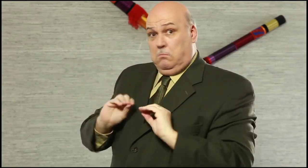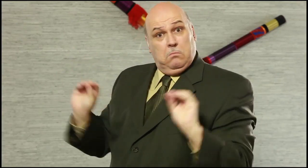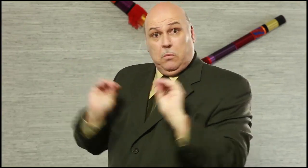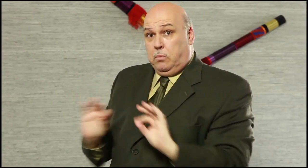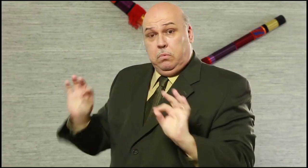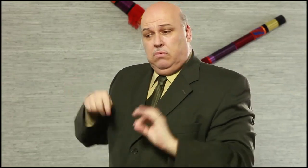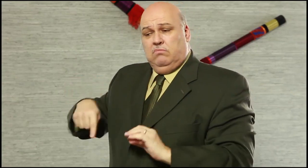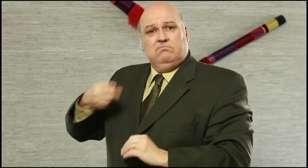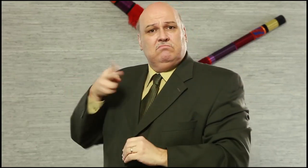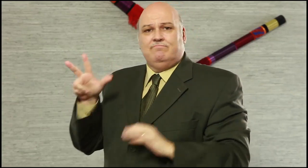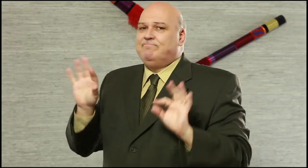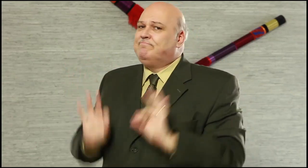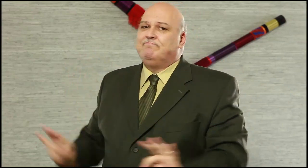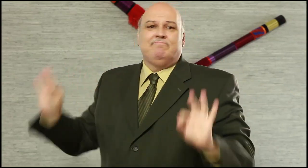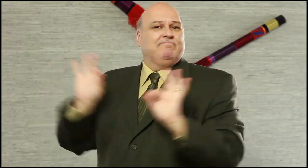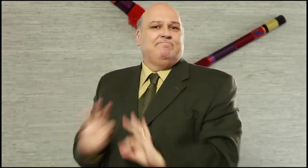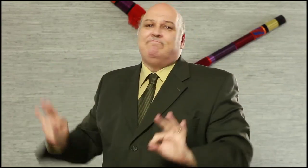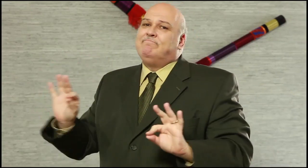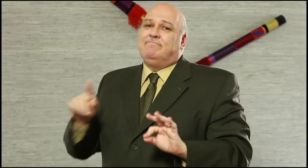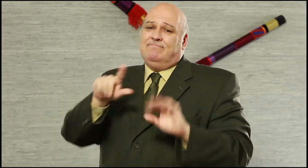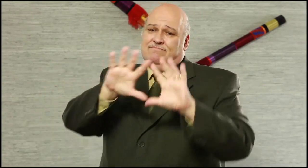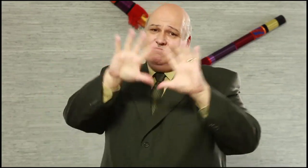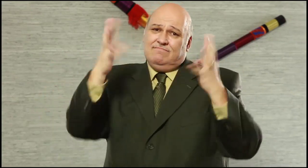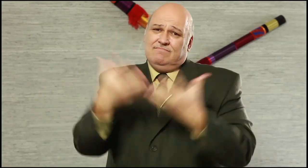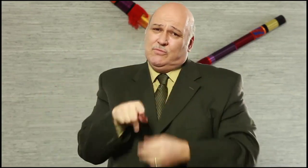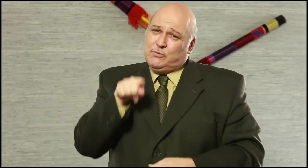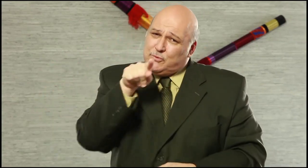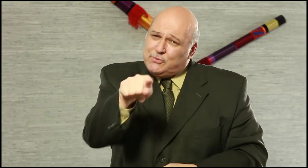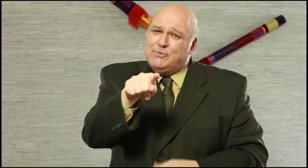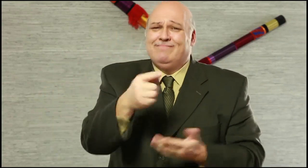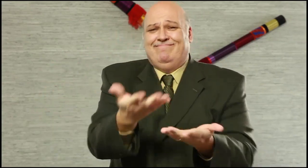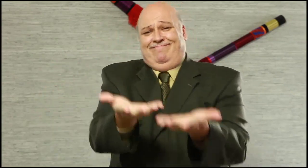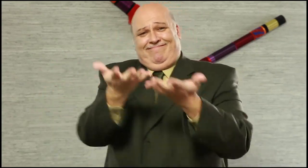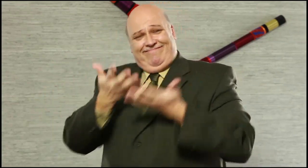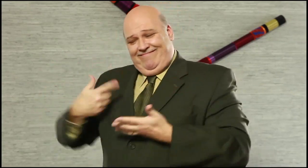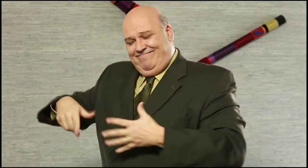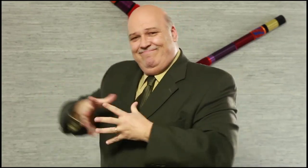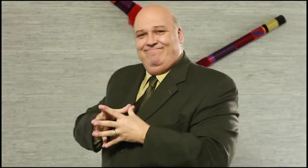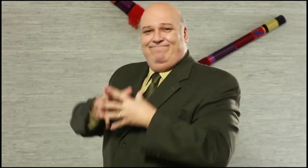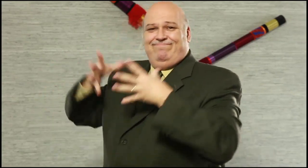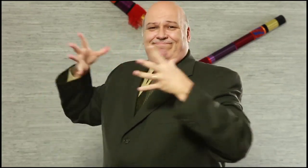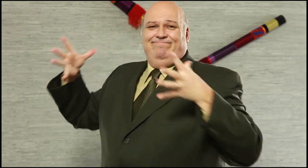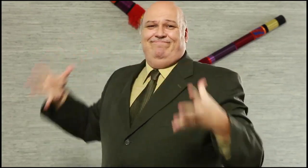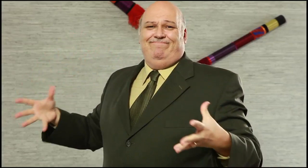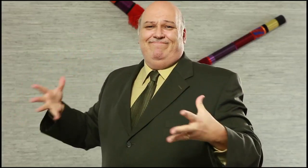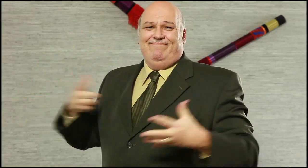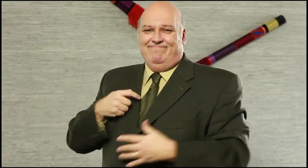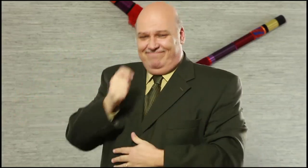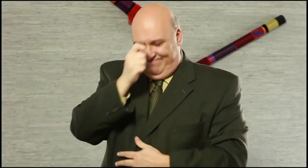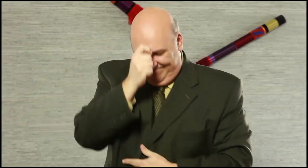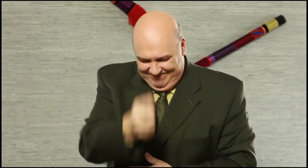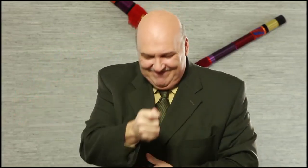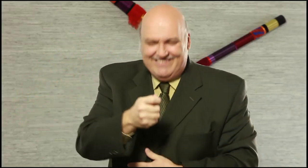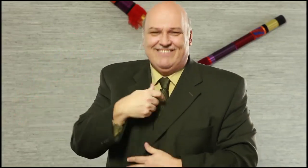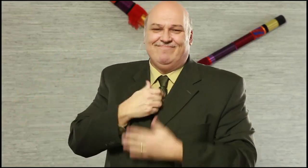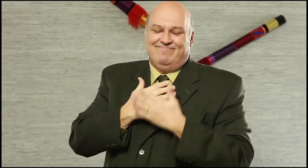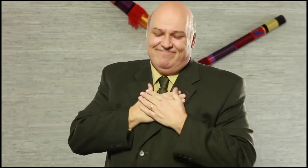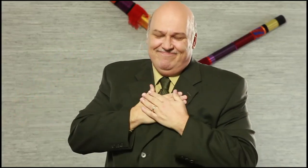have become successful. It is you and the world that made it possible and I salute